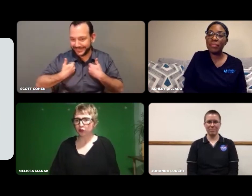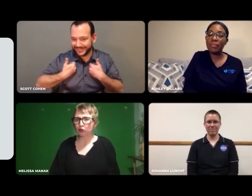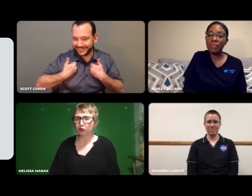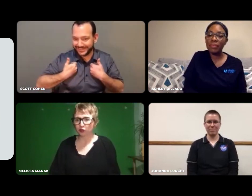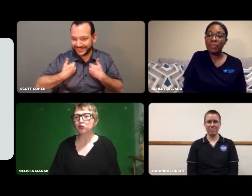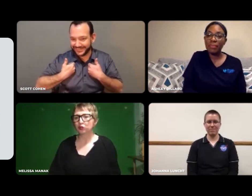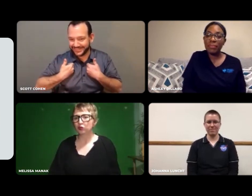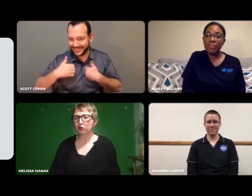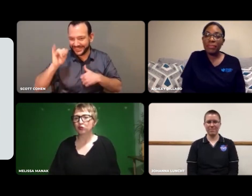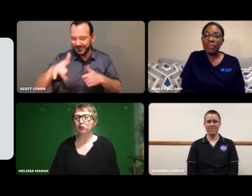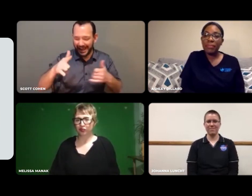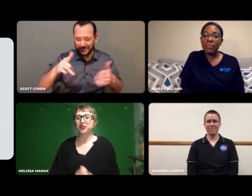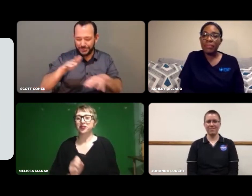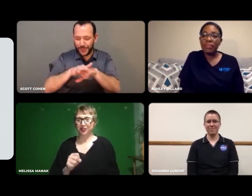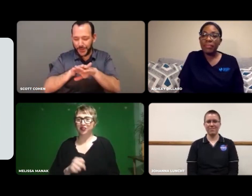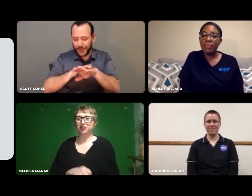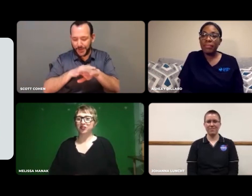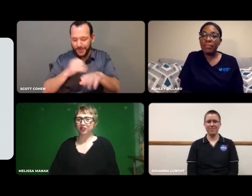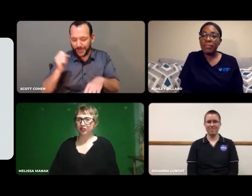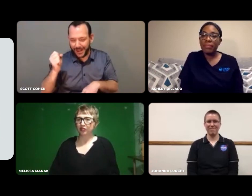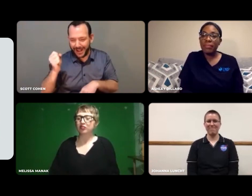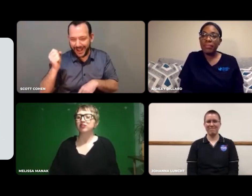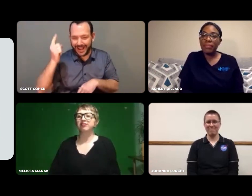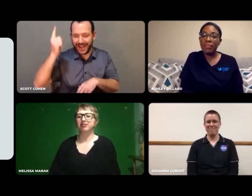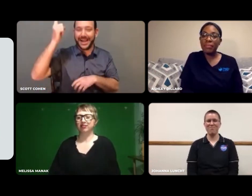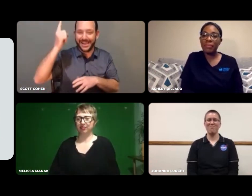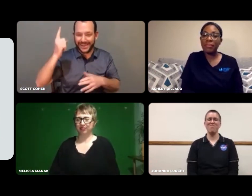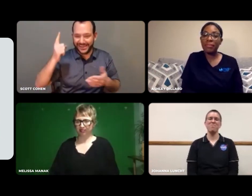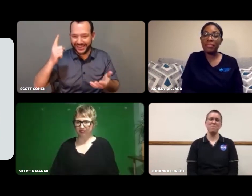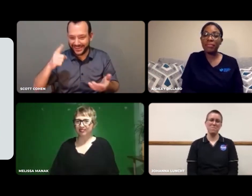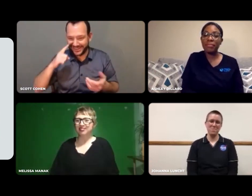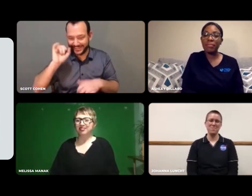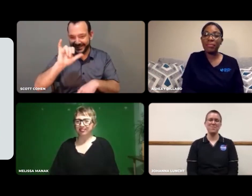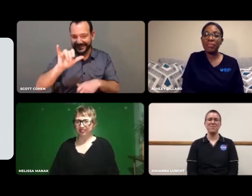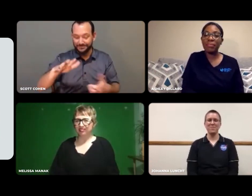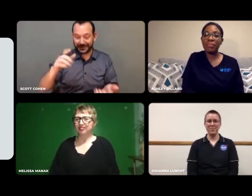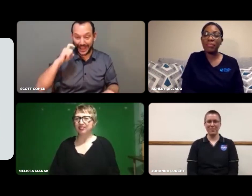That's what you meant by the slow aha moment, right?